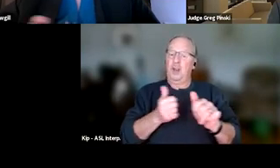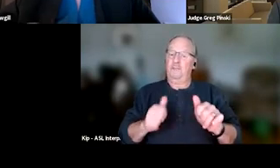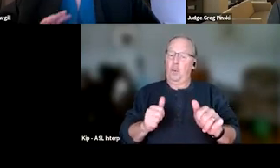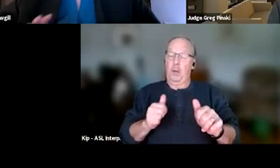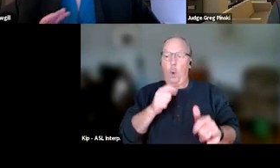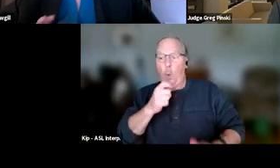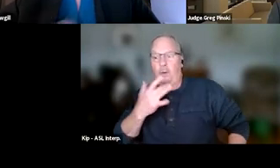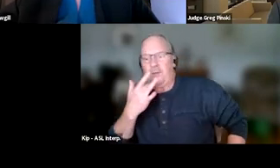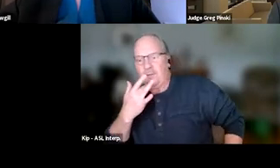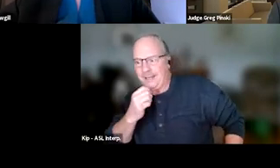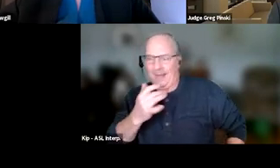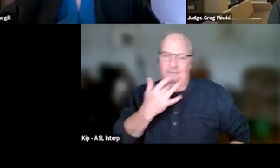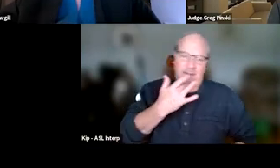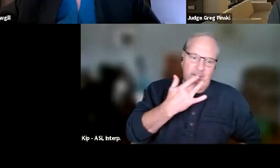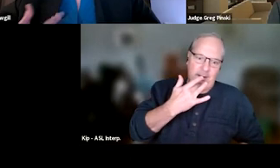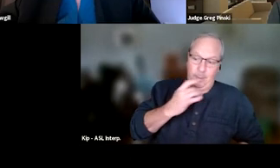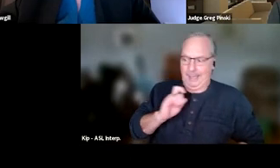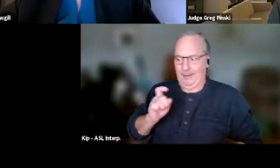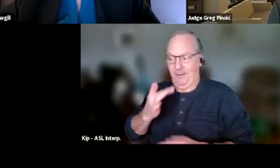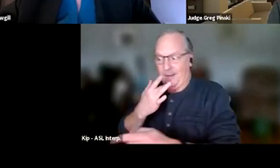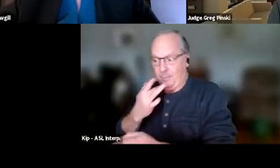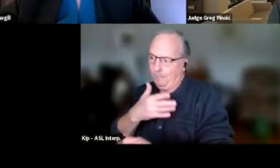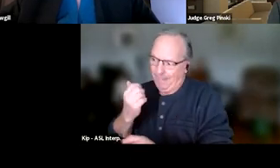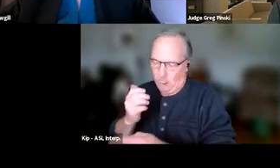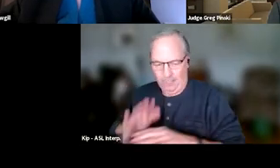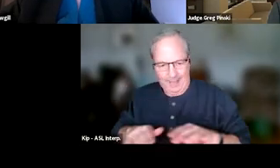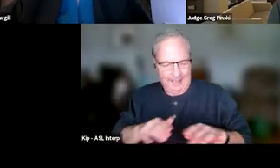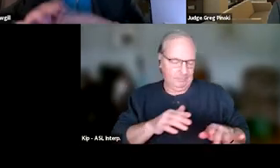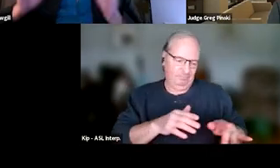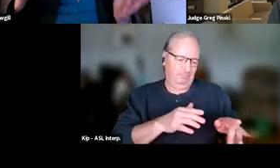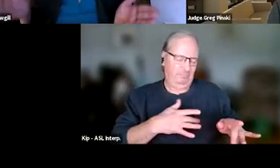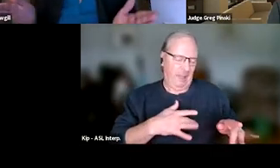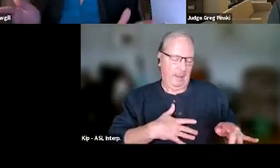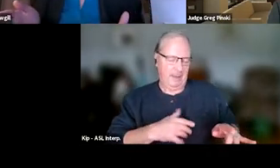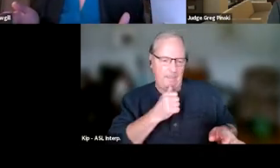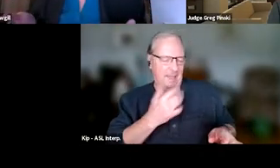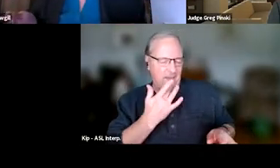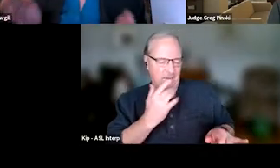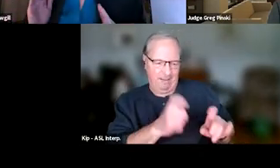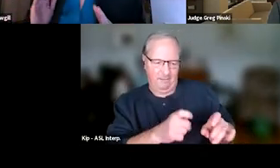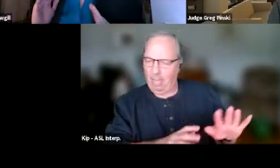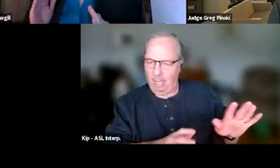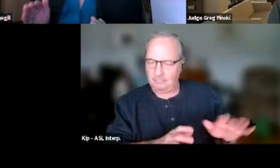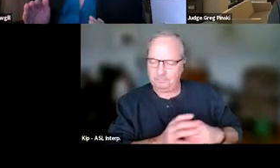and we wind up giving 'em disparate levels of magnitude. But if you have it broken out already, then you know, "Okay,